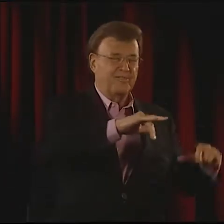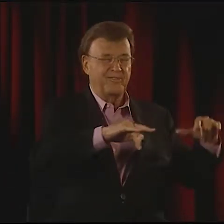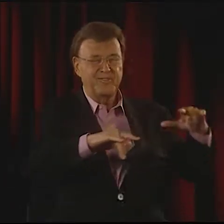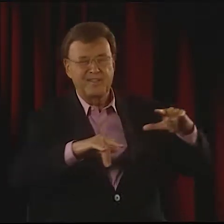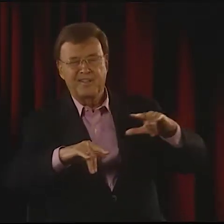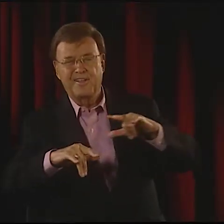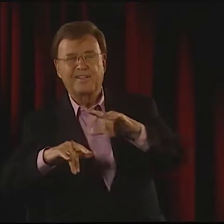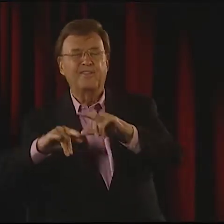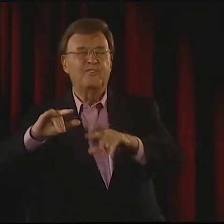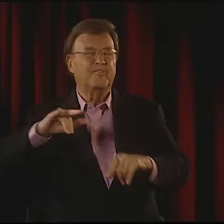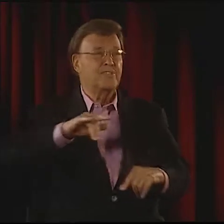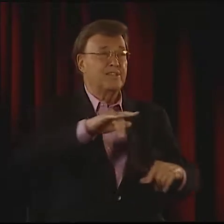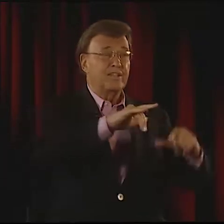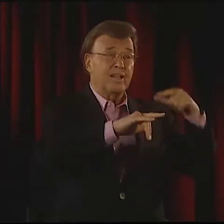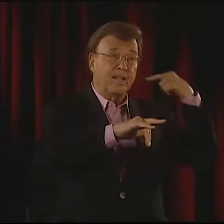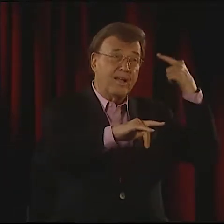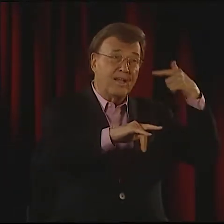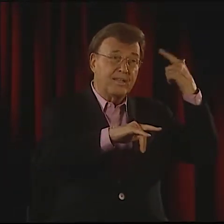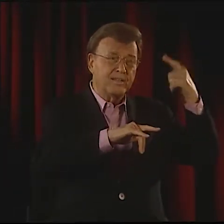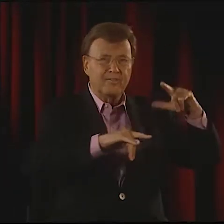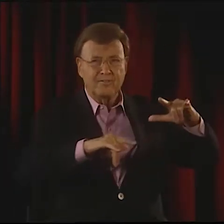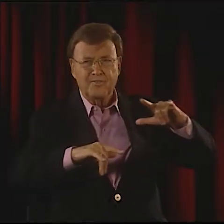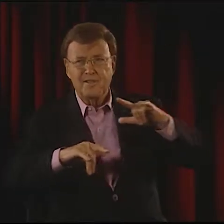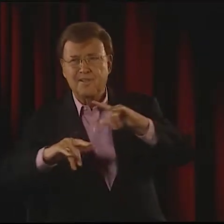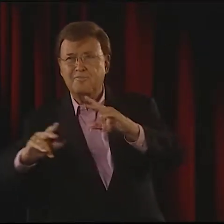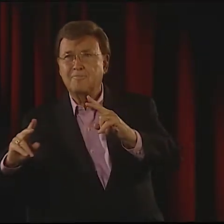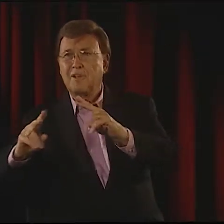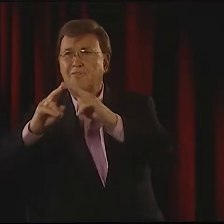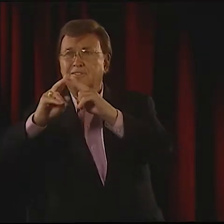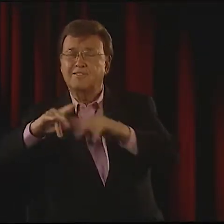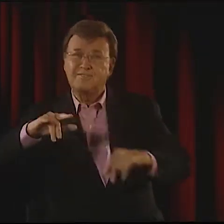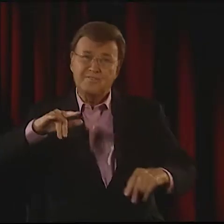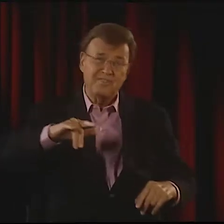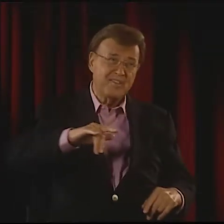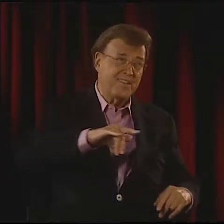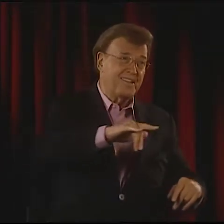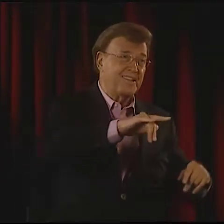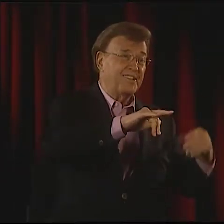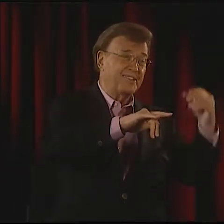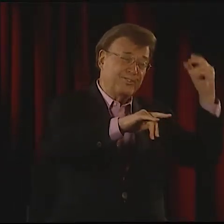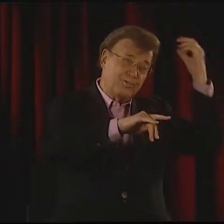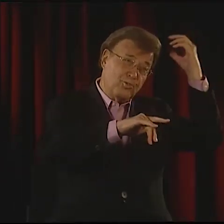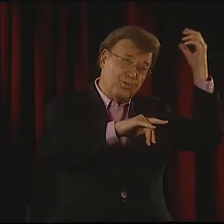PHILADELPHIA, CHICAGO. FLY, FLY.